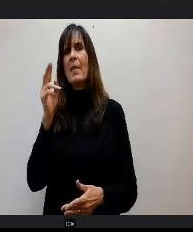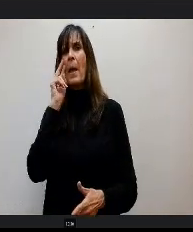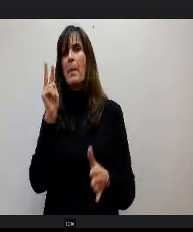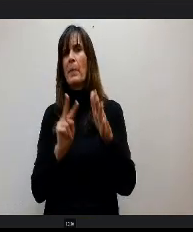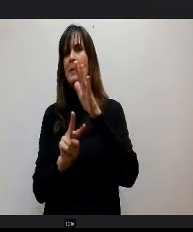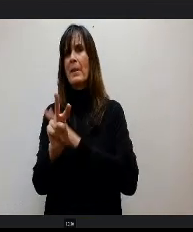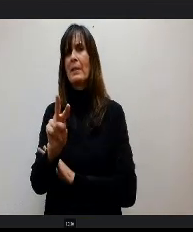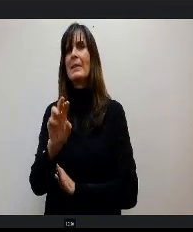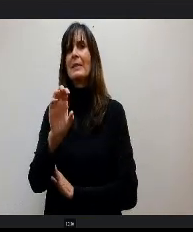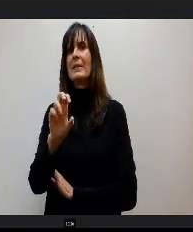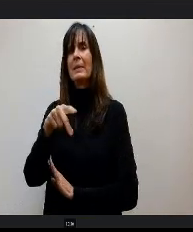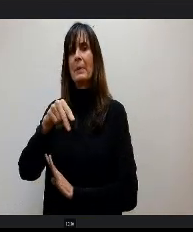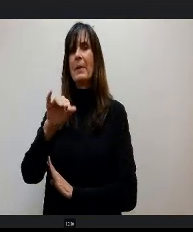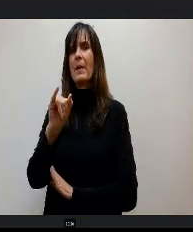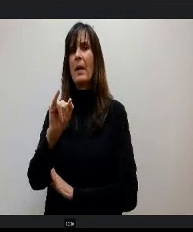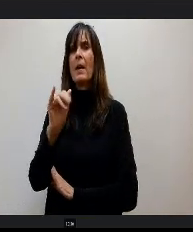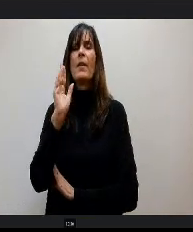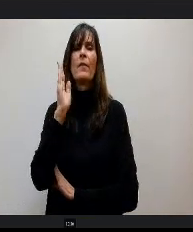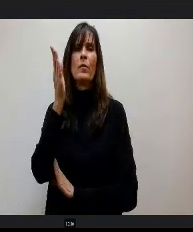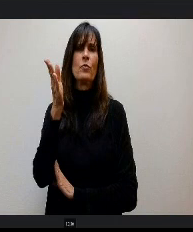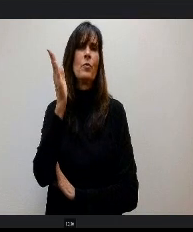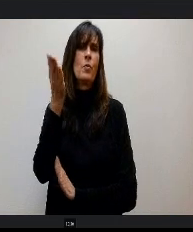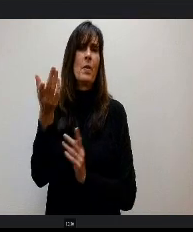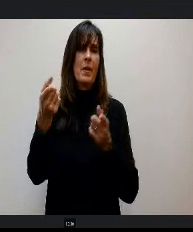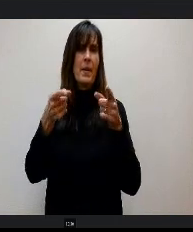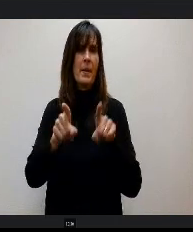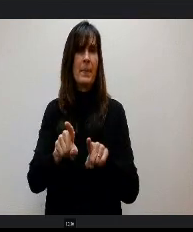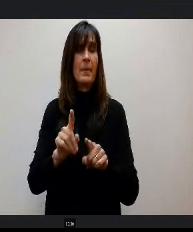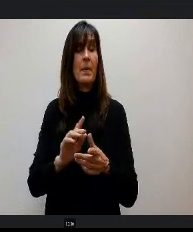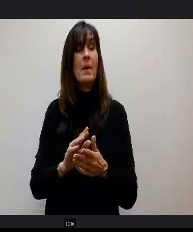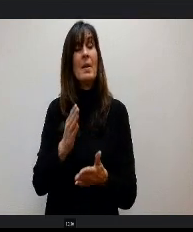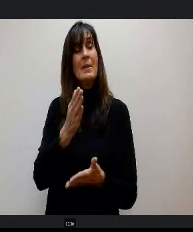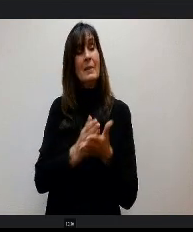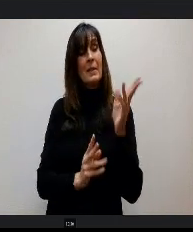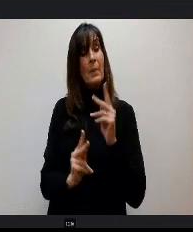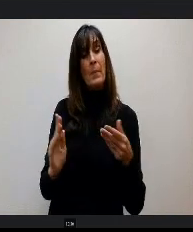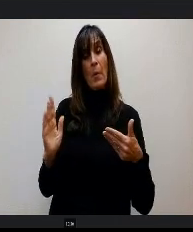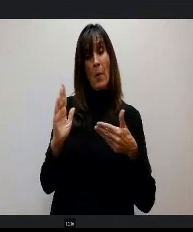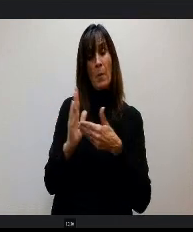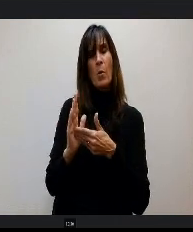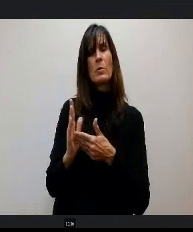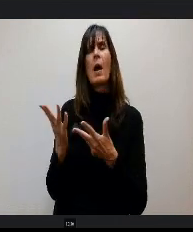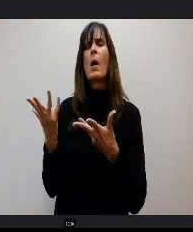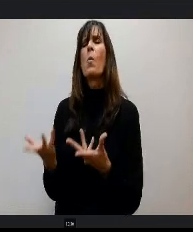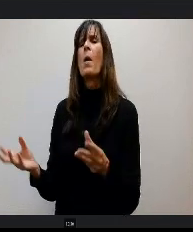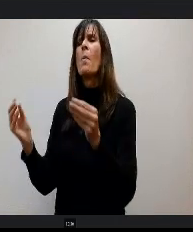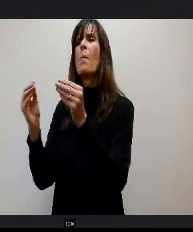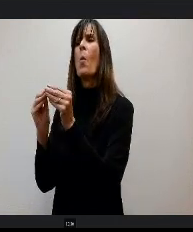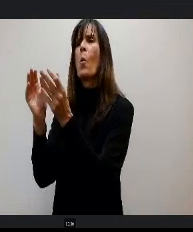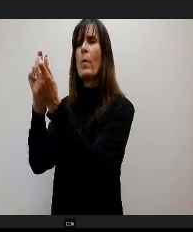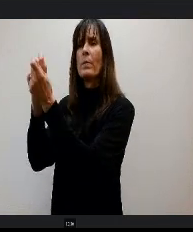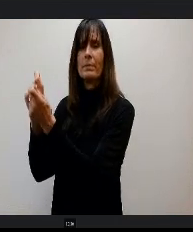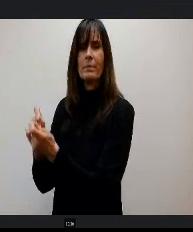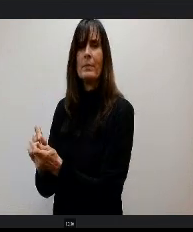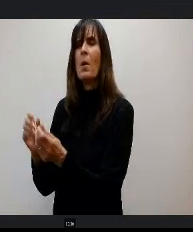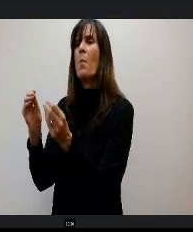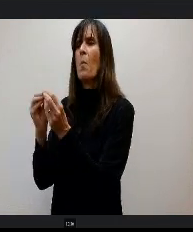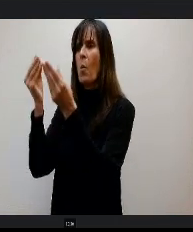the future. But what some would say who oppose Let me see more details on this and let me see multiple years That's what some would say.